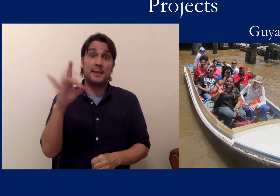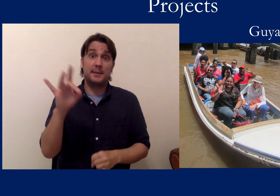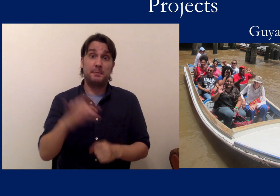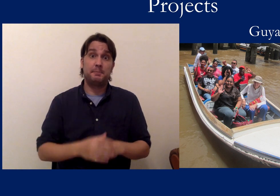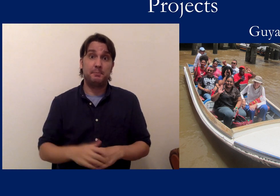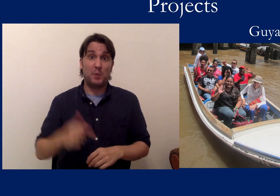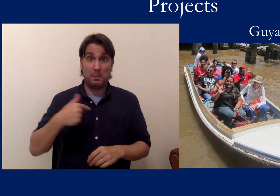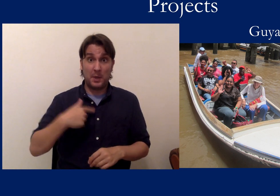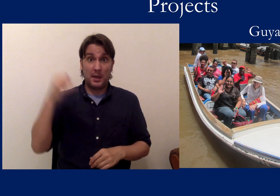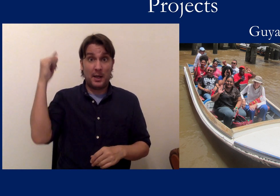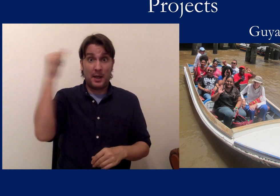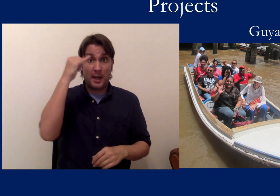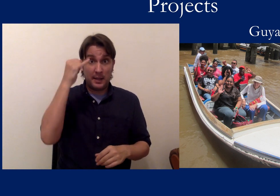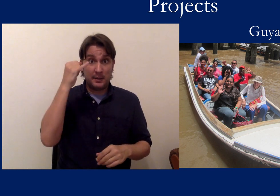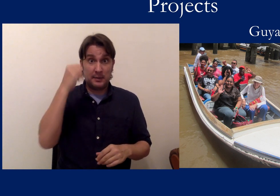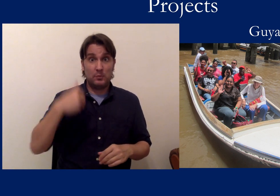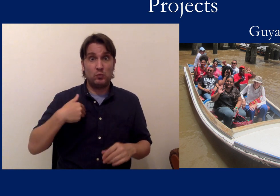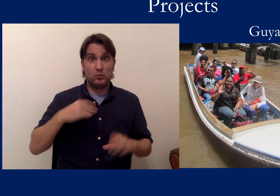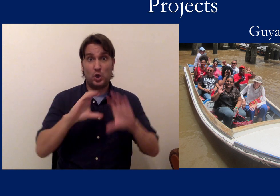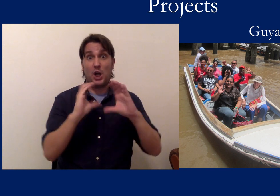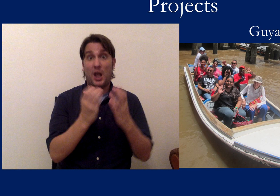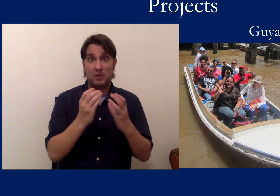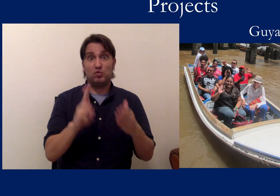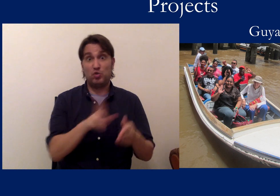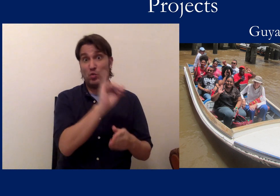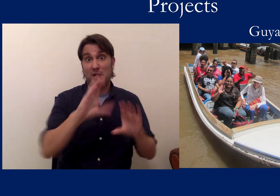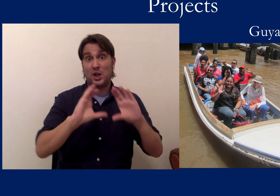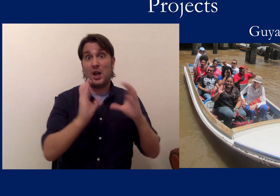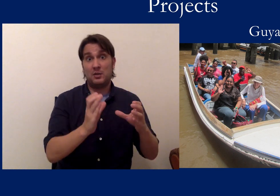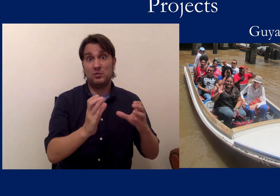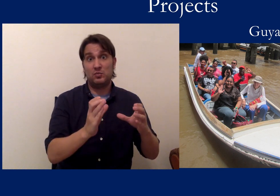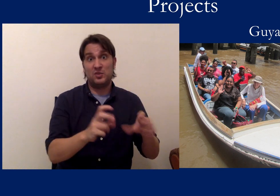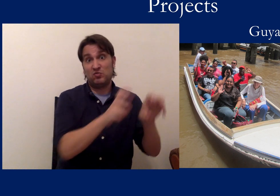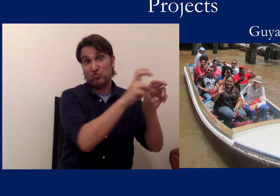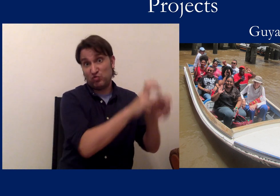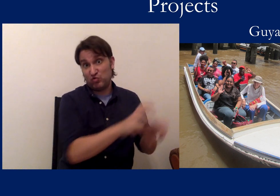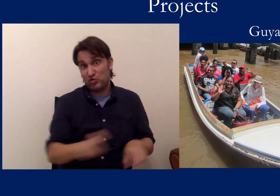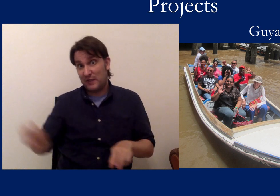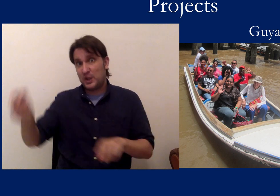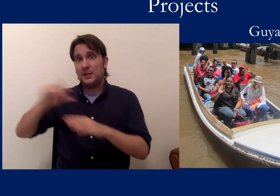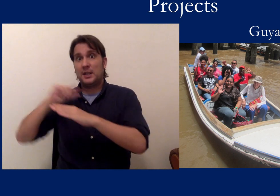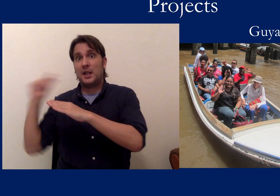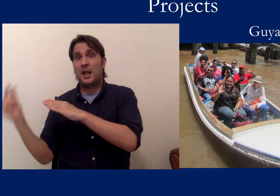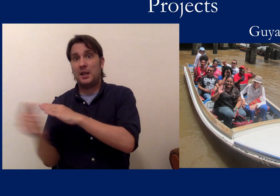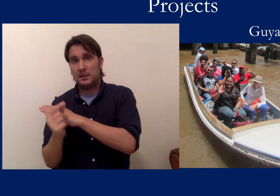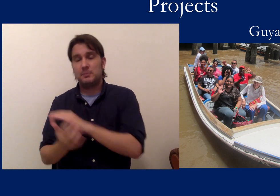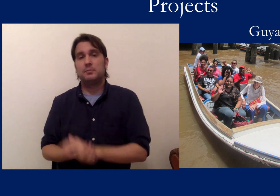In 2018, Ian and I took a class from the University of the West Indies to Guyana on a